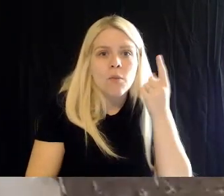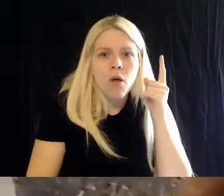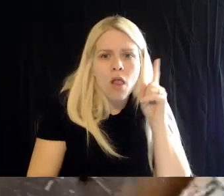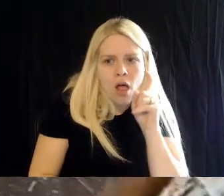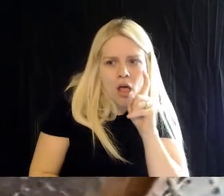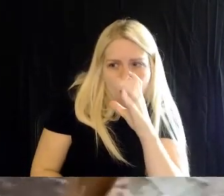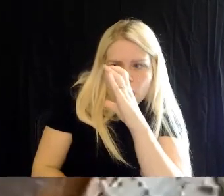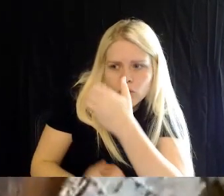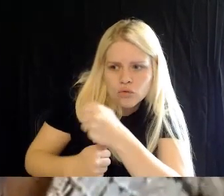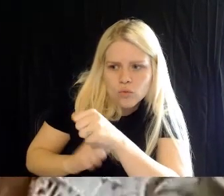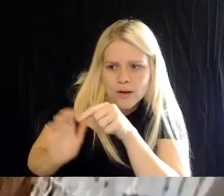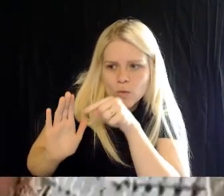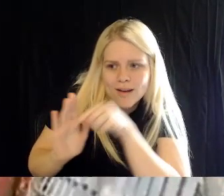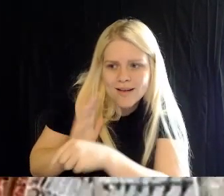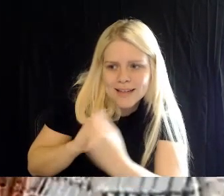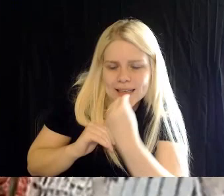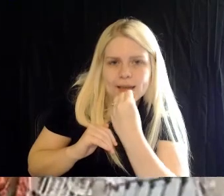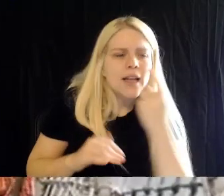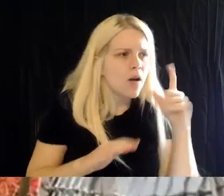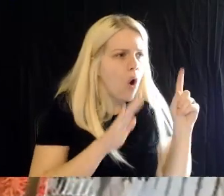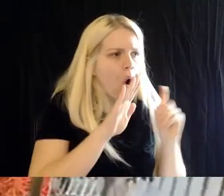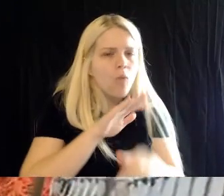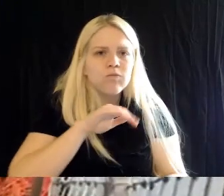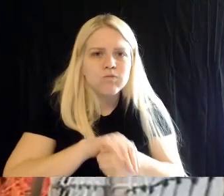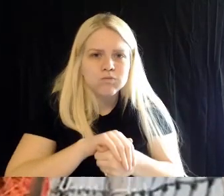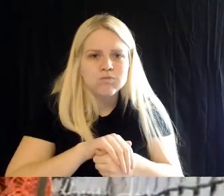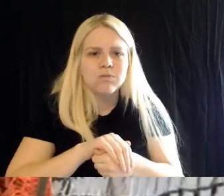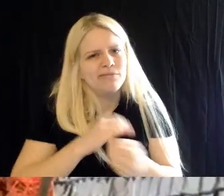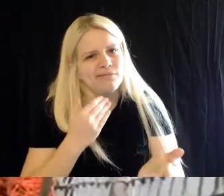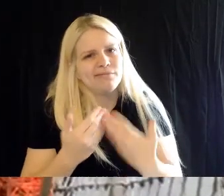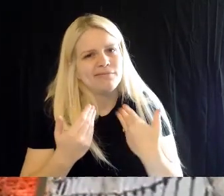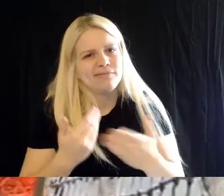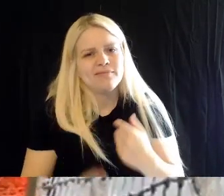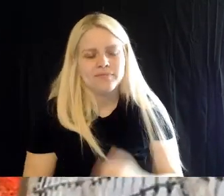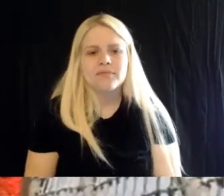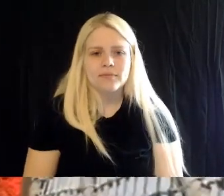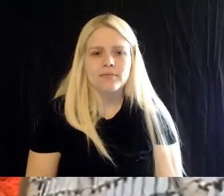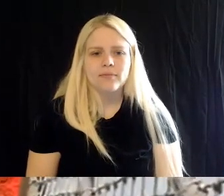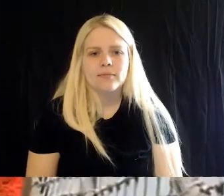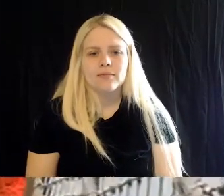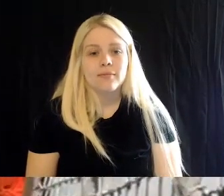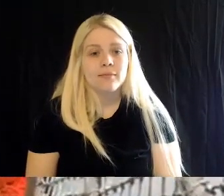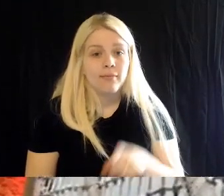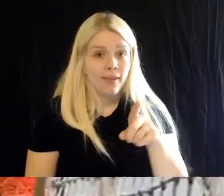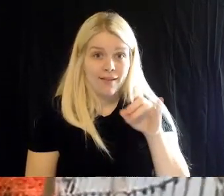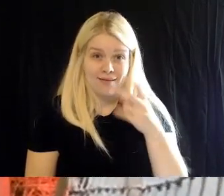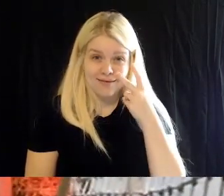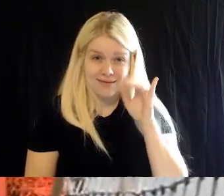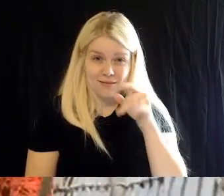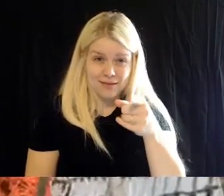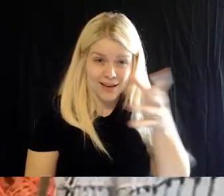they just need to get away. Brad: Yeah now is that dad right there, looking over?